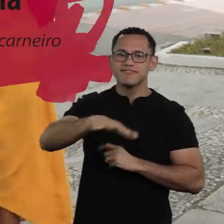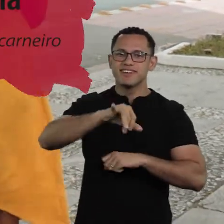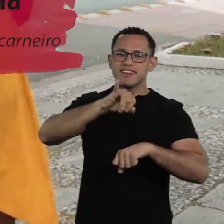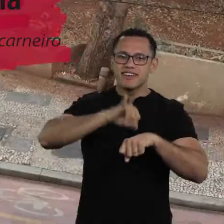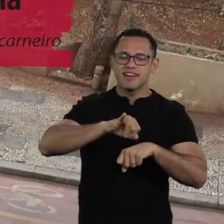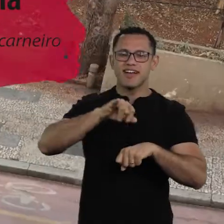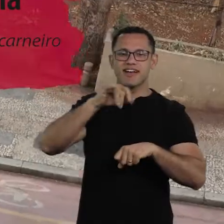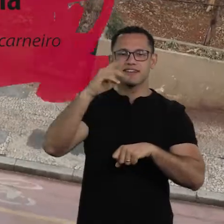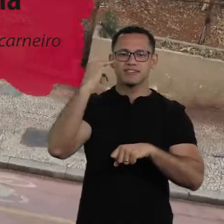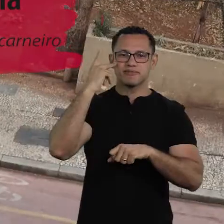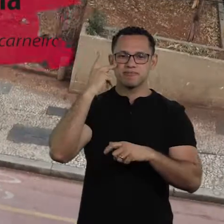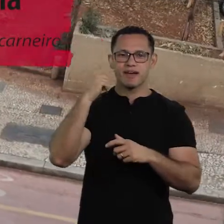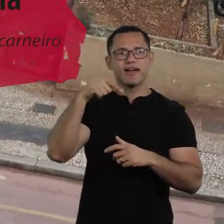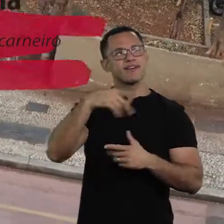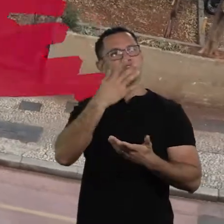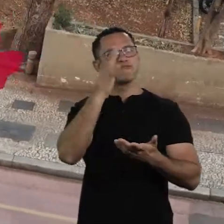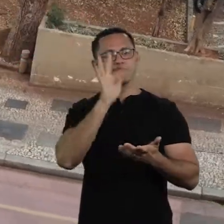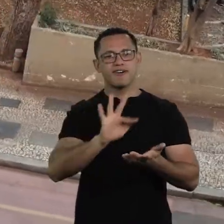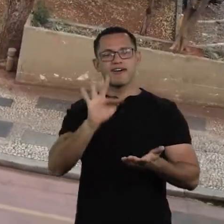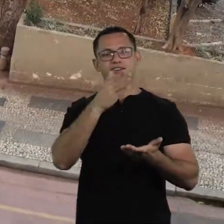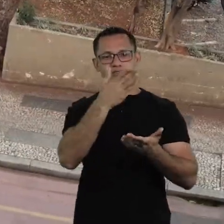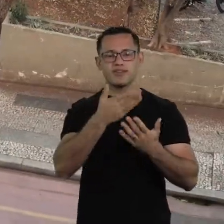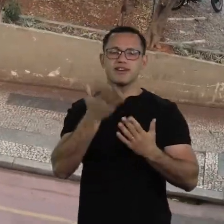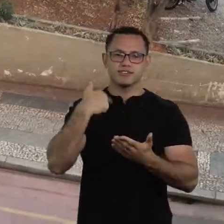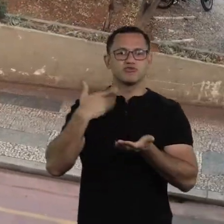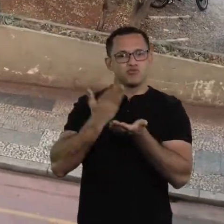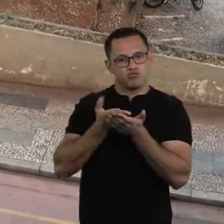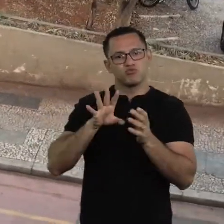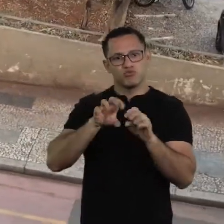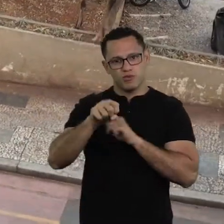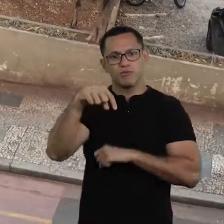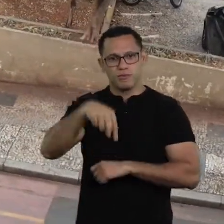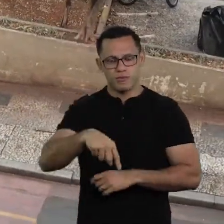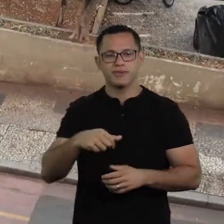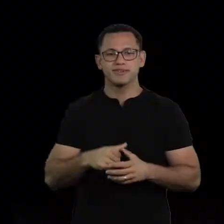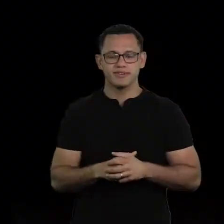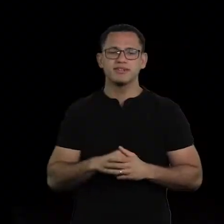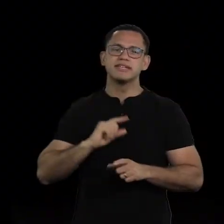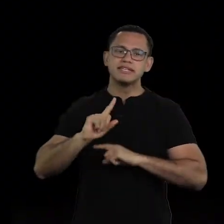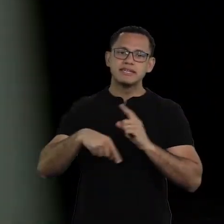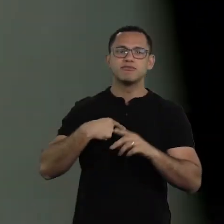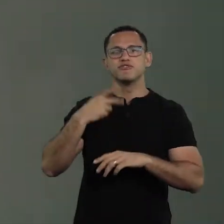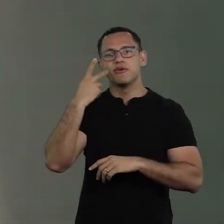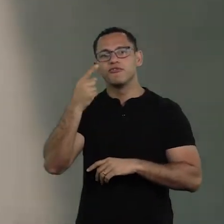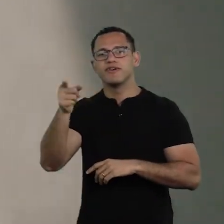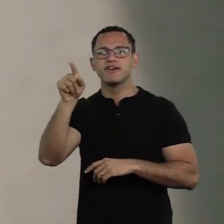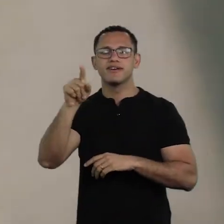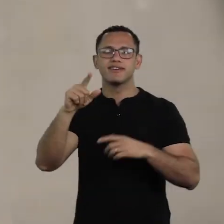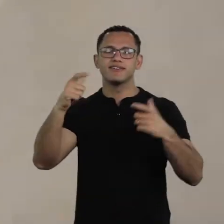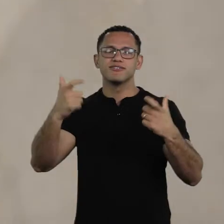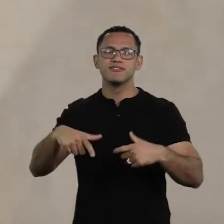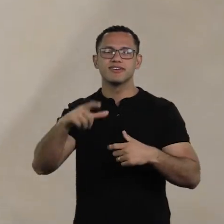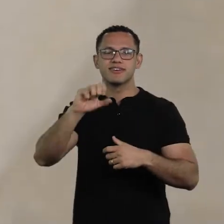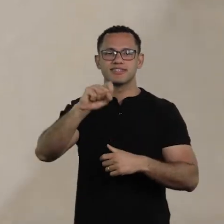I spent my entire university time here, right? I attended university, we'll go to São Francisco later